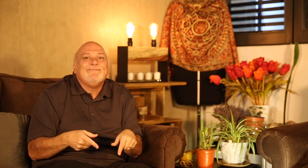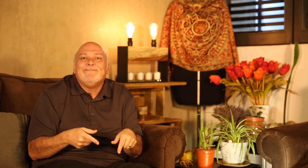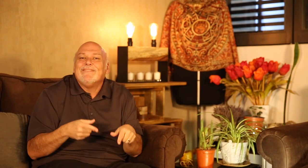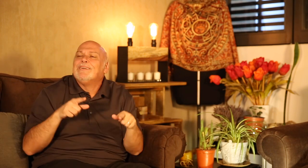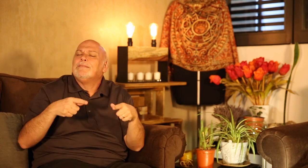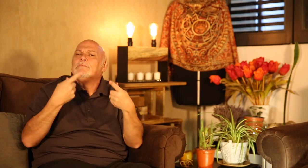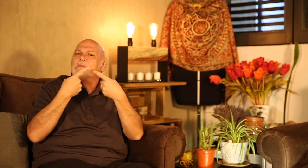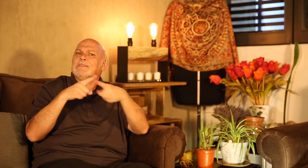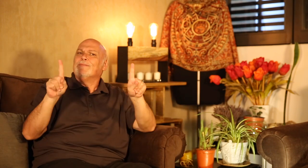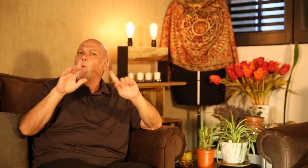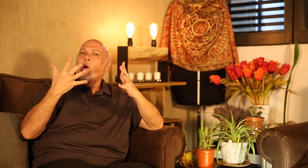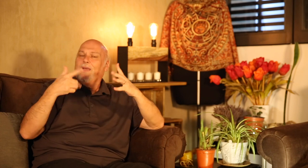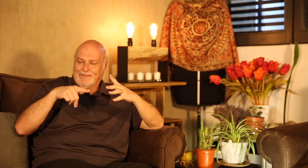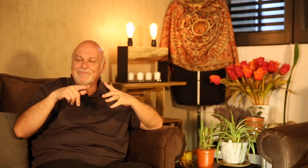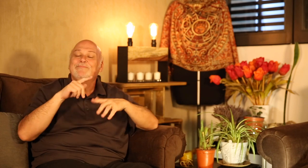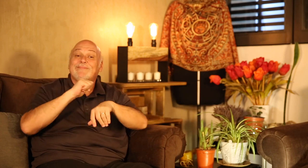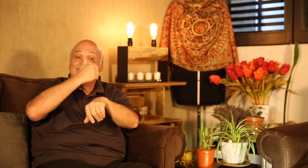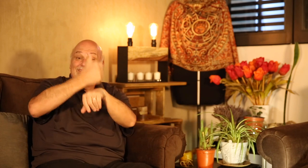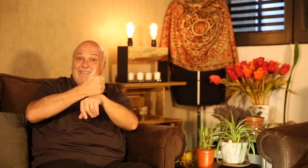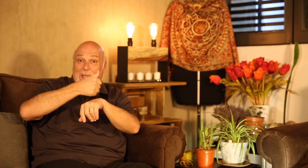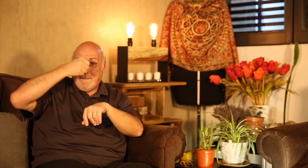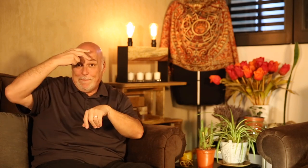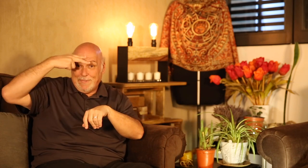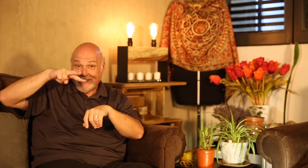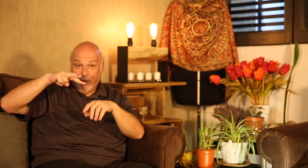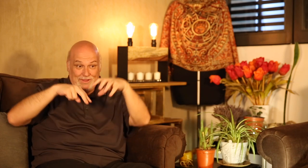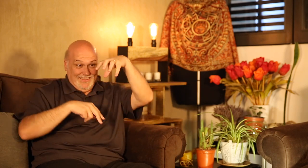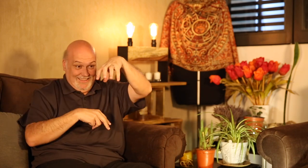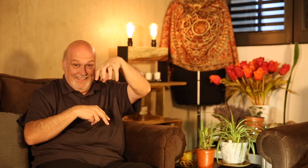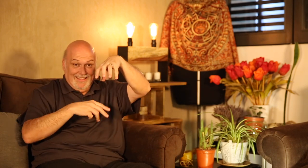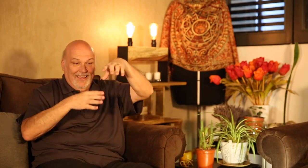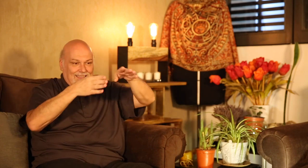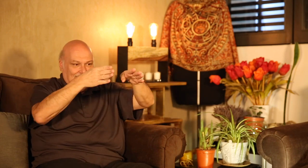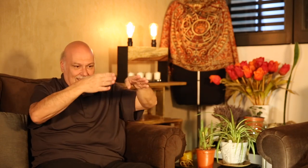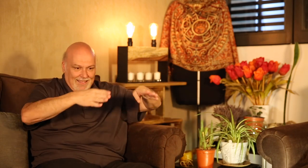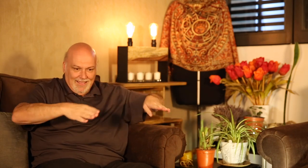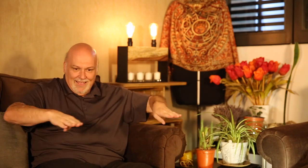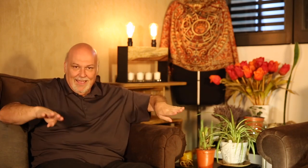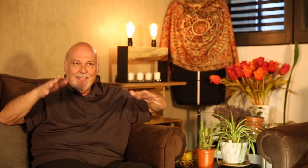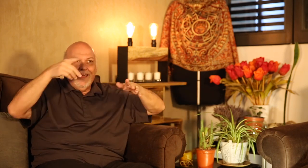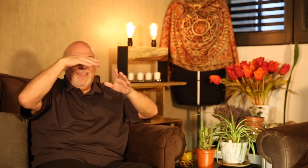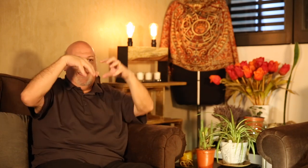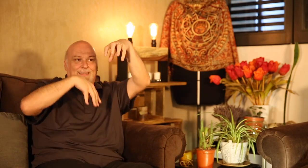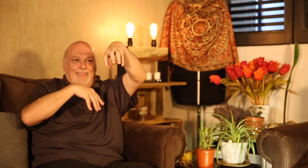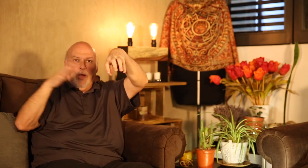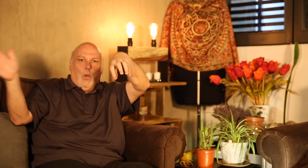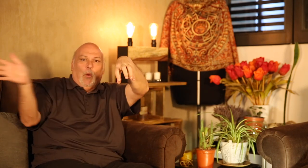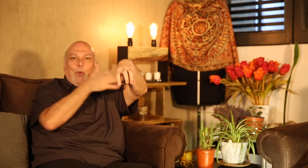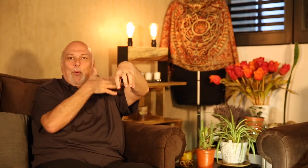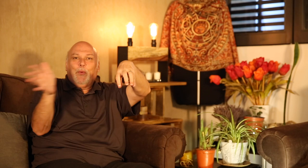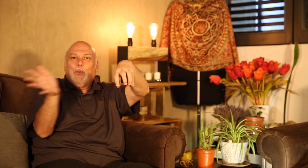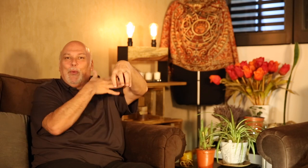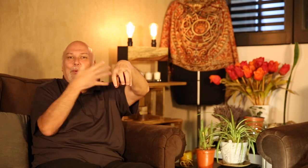The house is built on a hill and there is wind all the time.